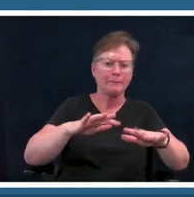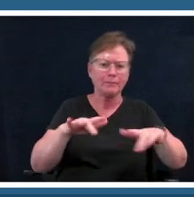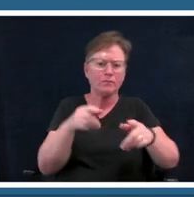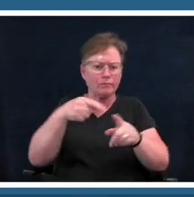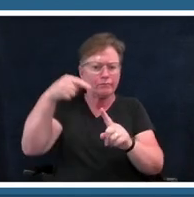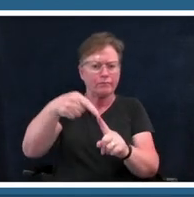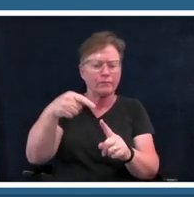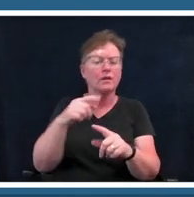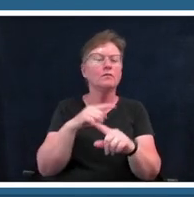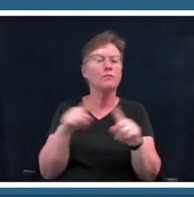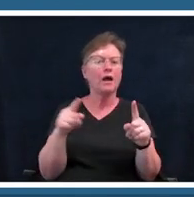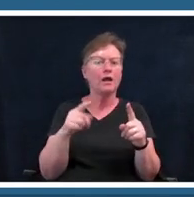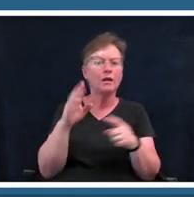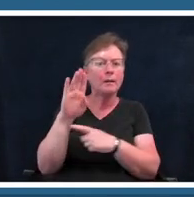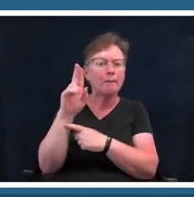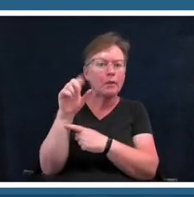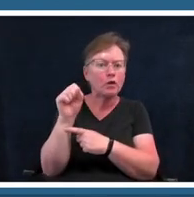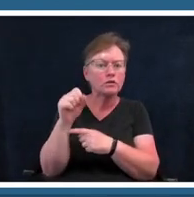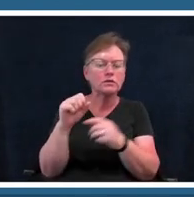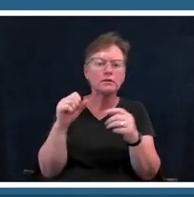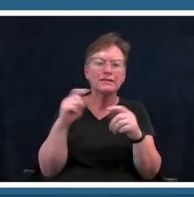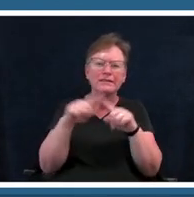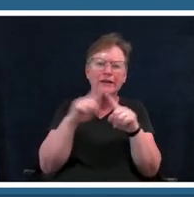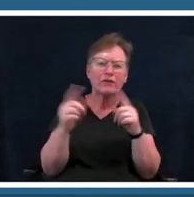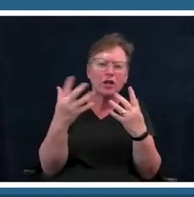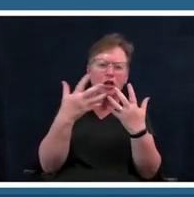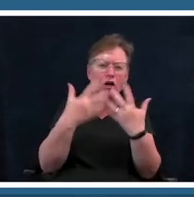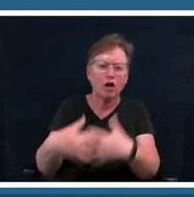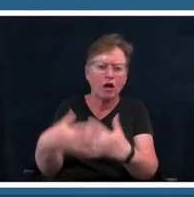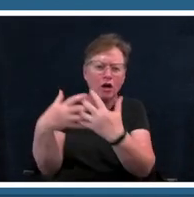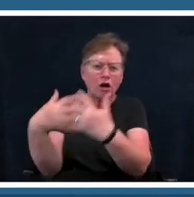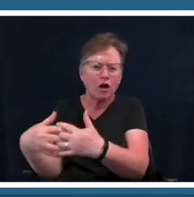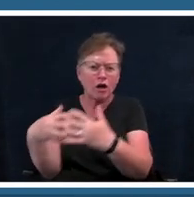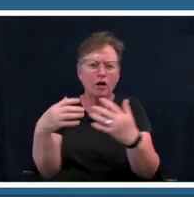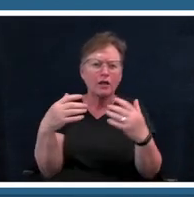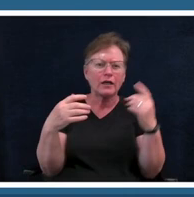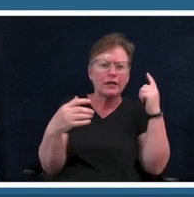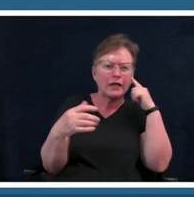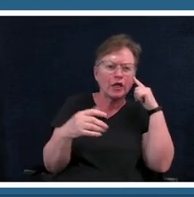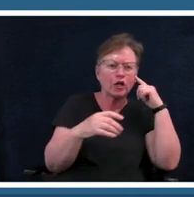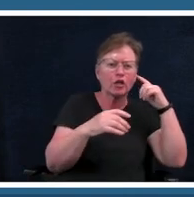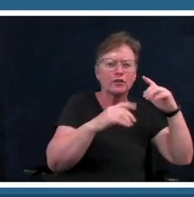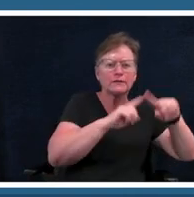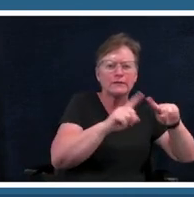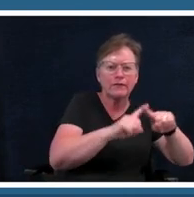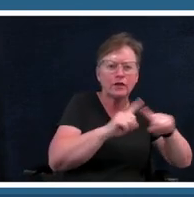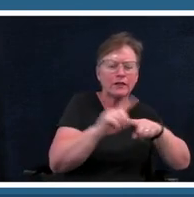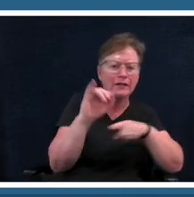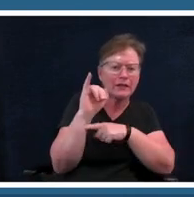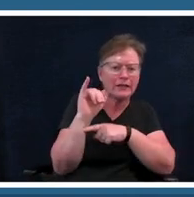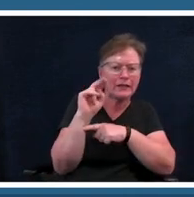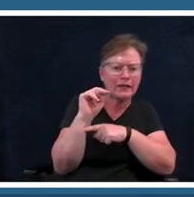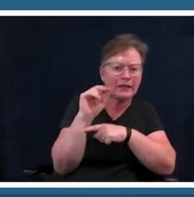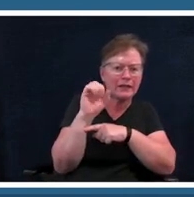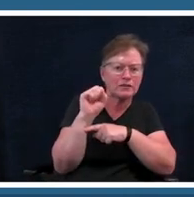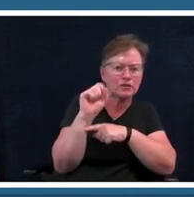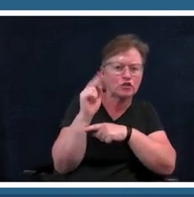harmonies thinking of how you hear all the other instrumentation that too is production